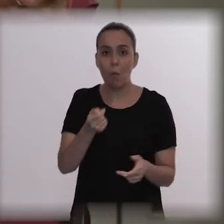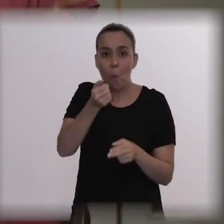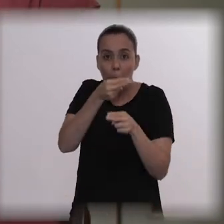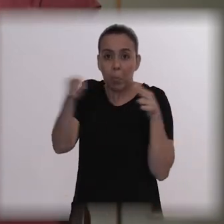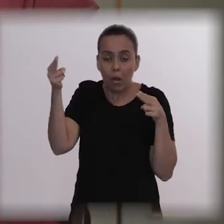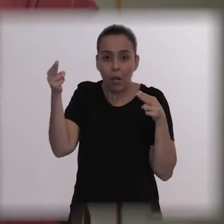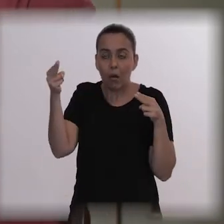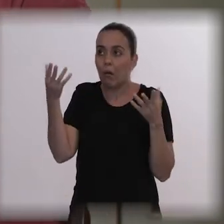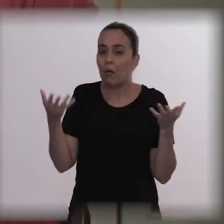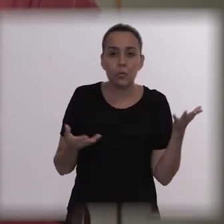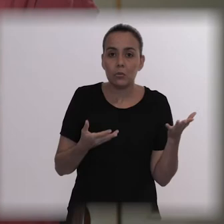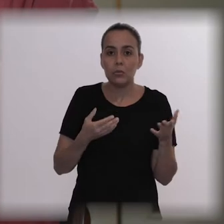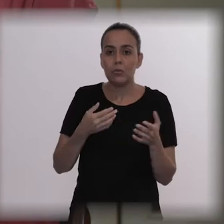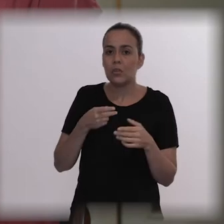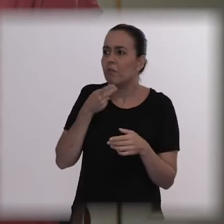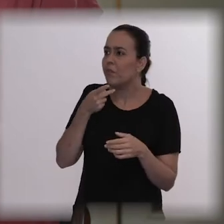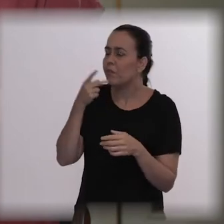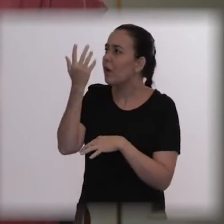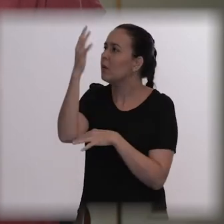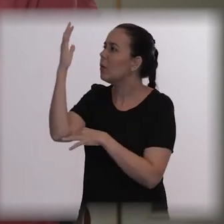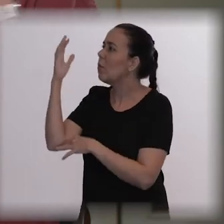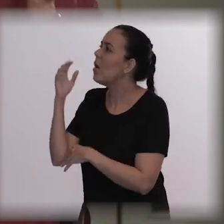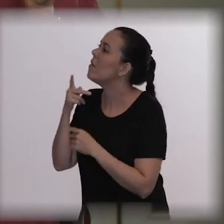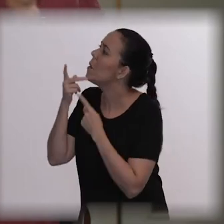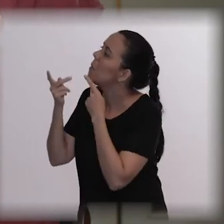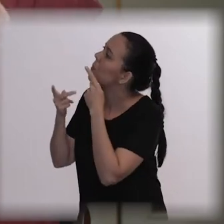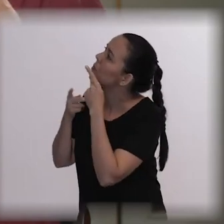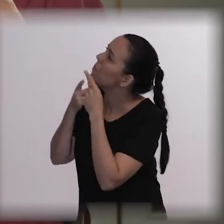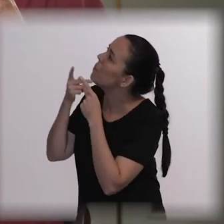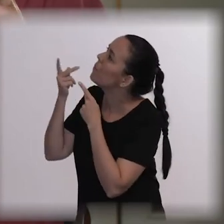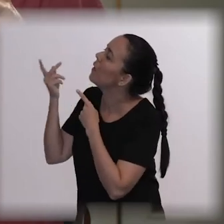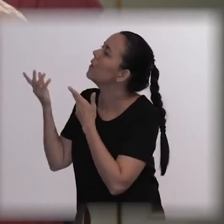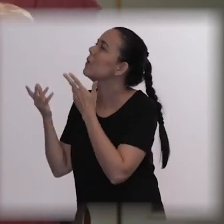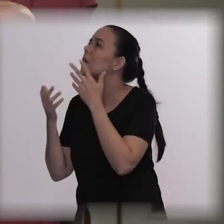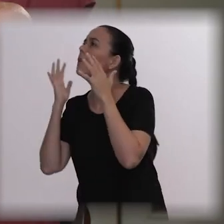he was actually having a psychotic break because up to this moment he was in silence,